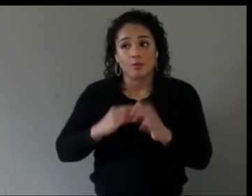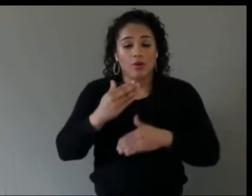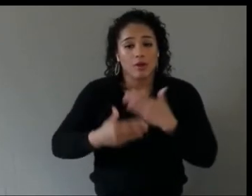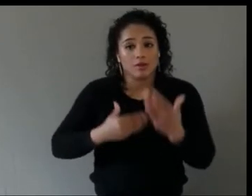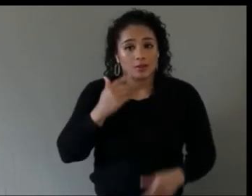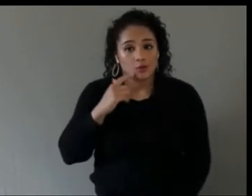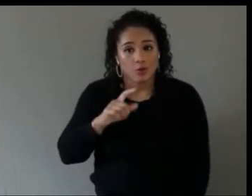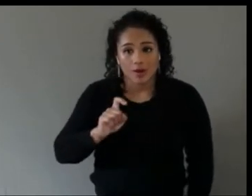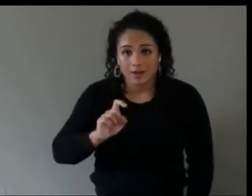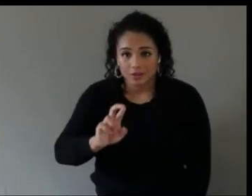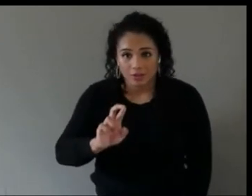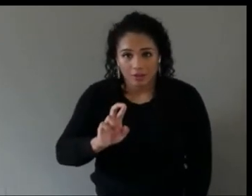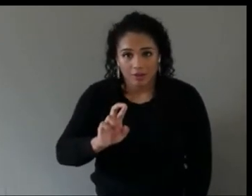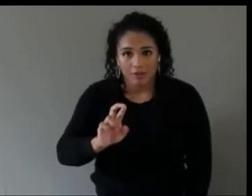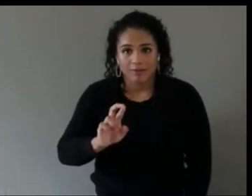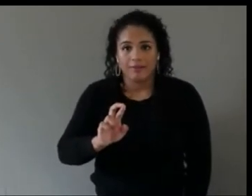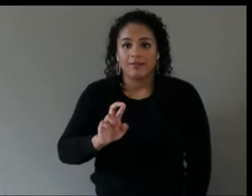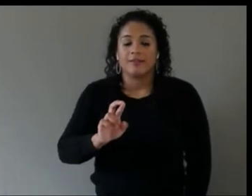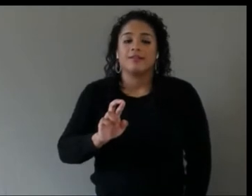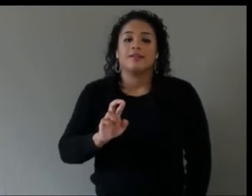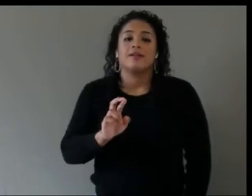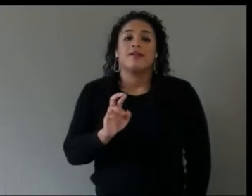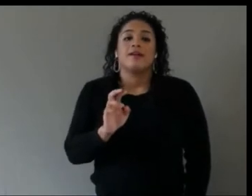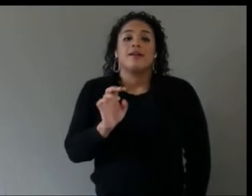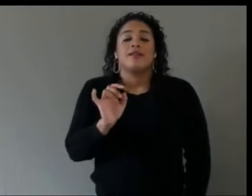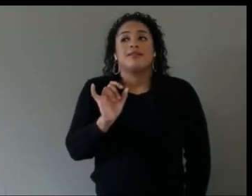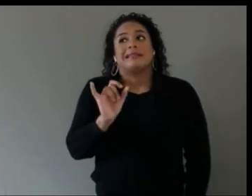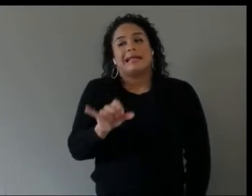That is probably a very fluid question.